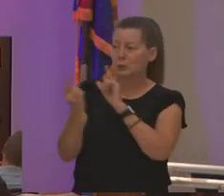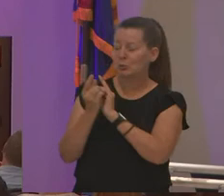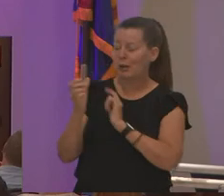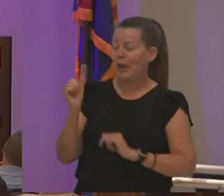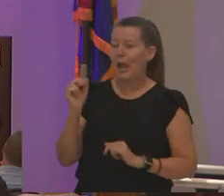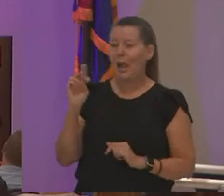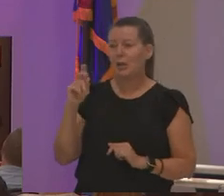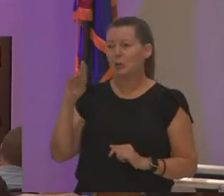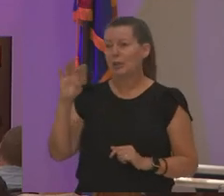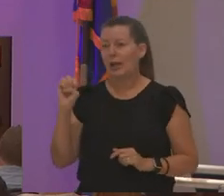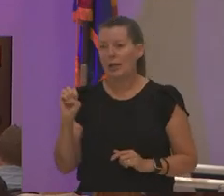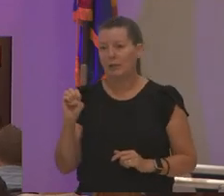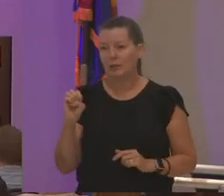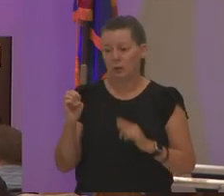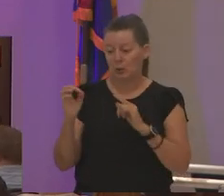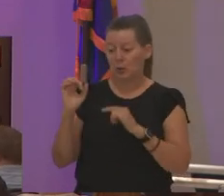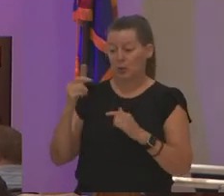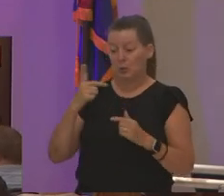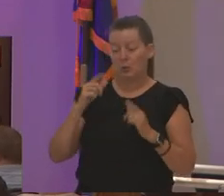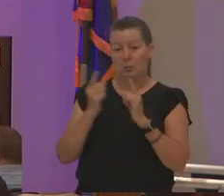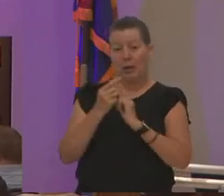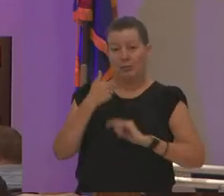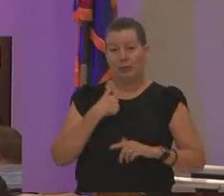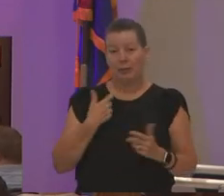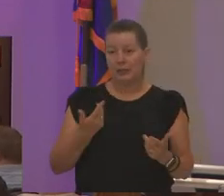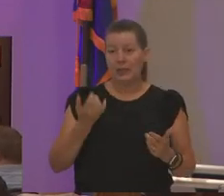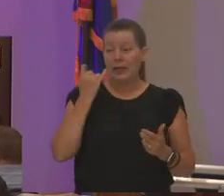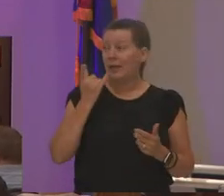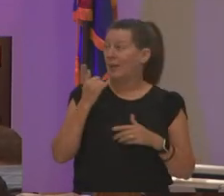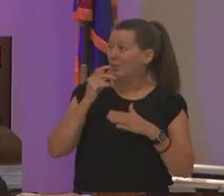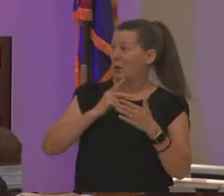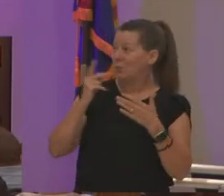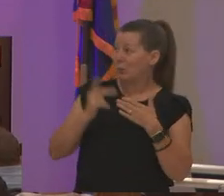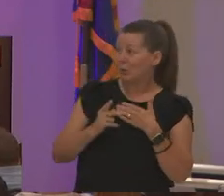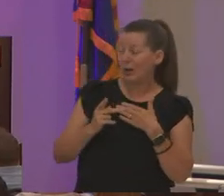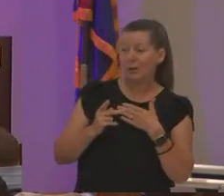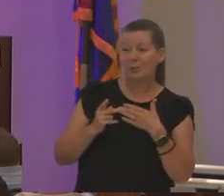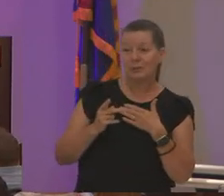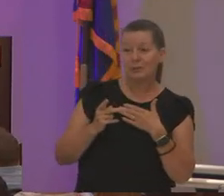you also have met me and so if these programs have been available i wonder even you know how